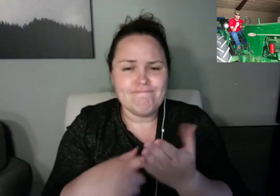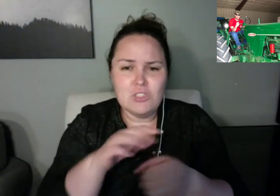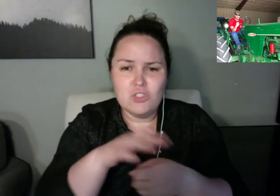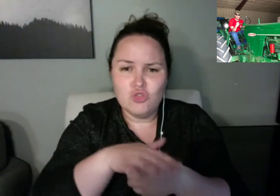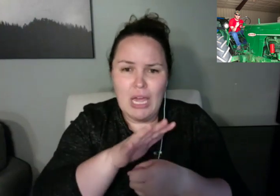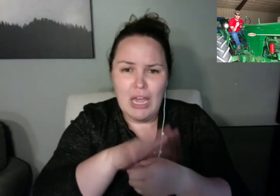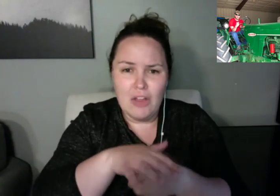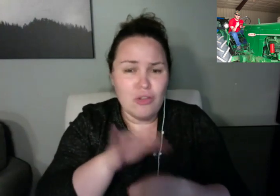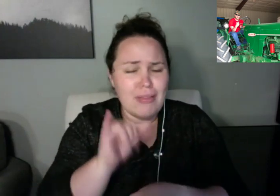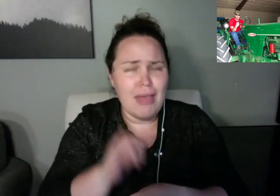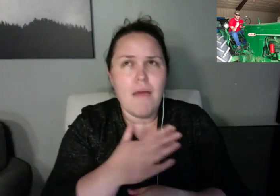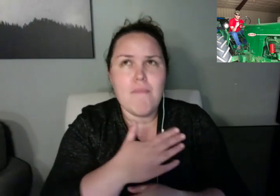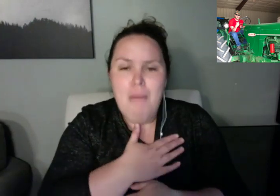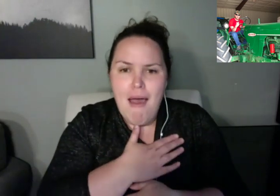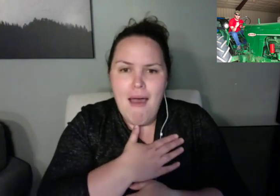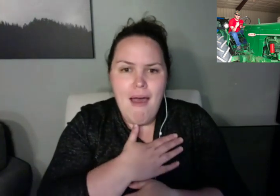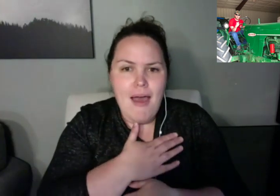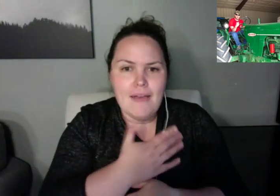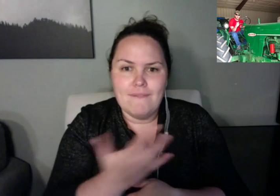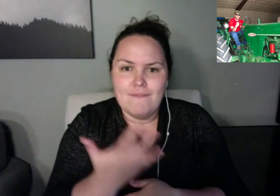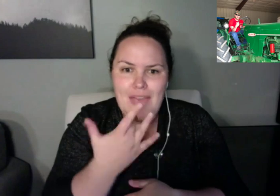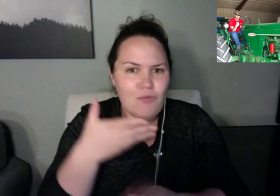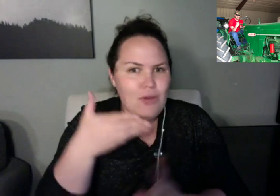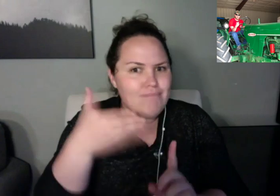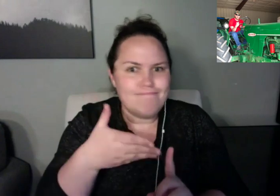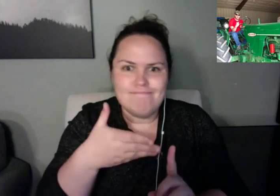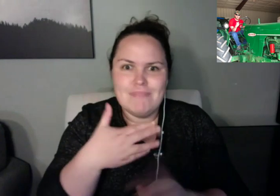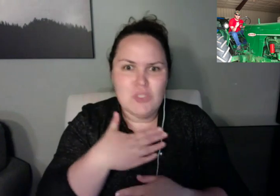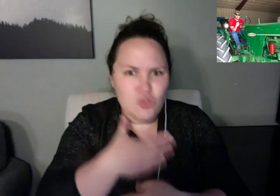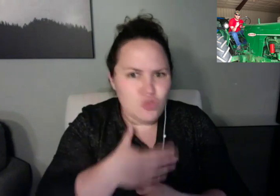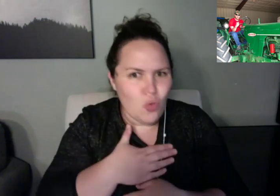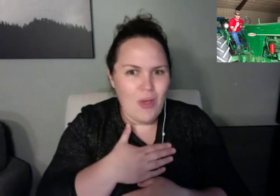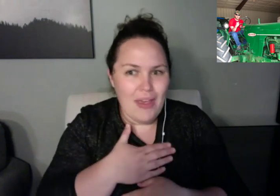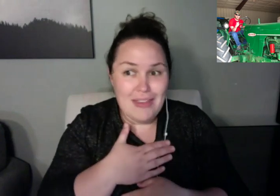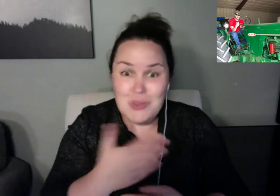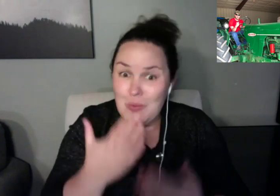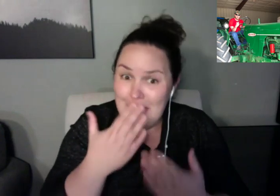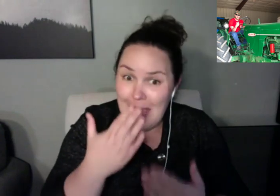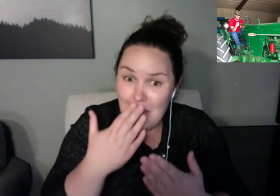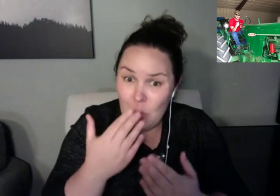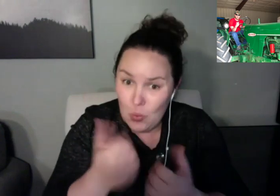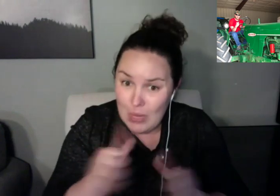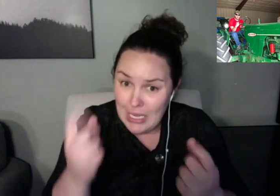Zack: My name is Zack. I'm 18.